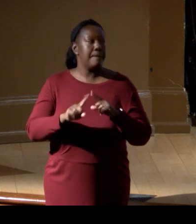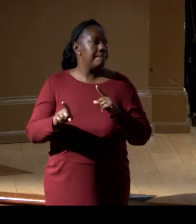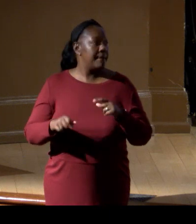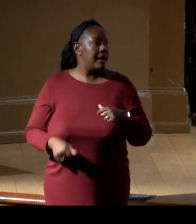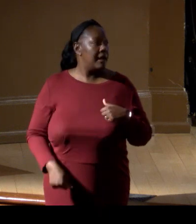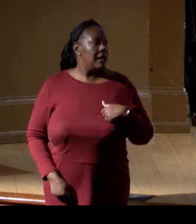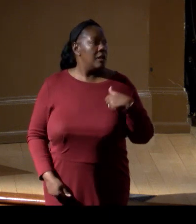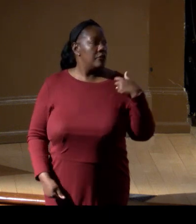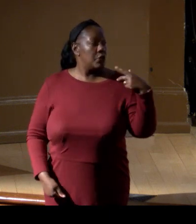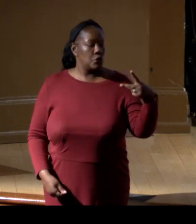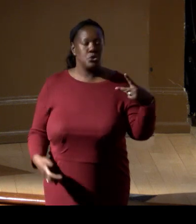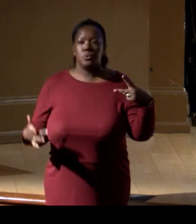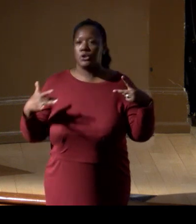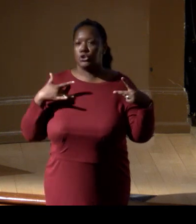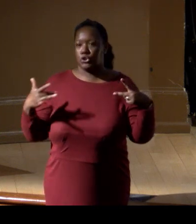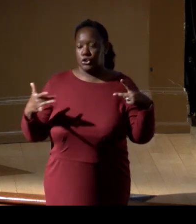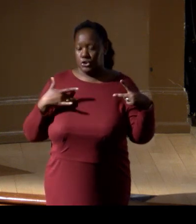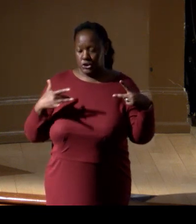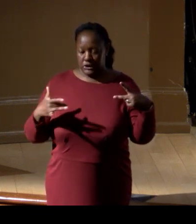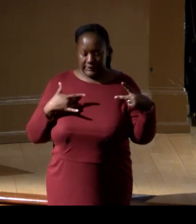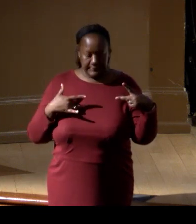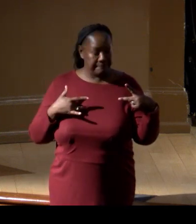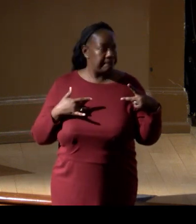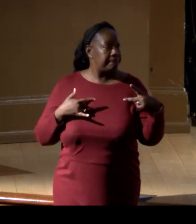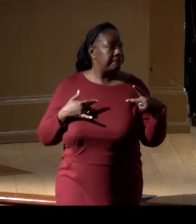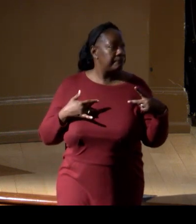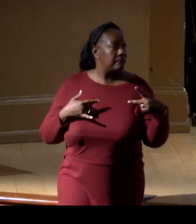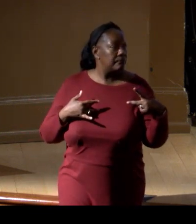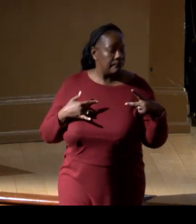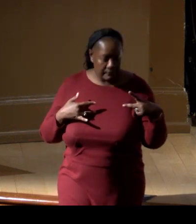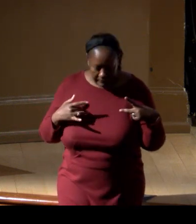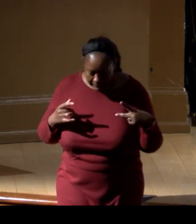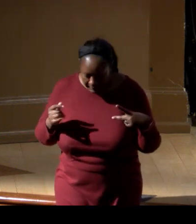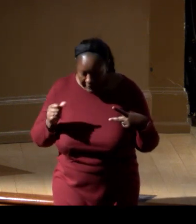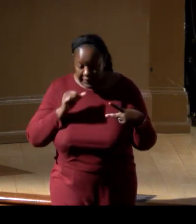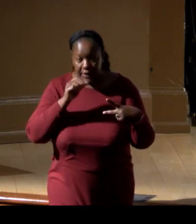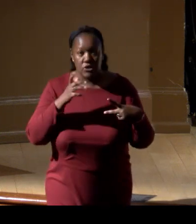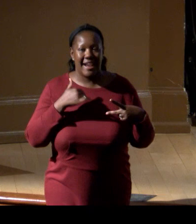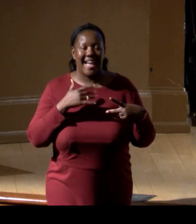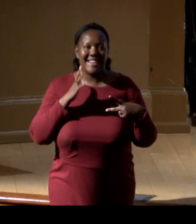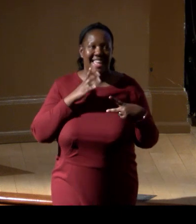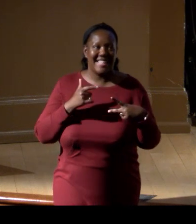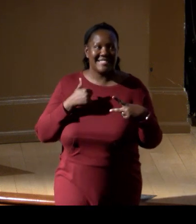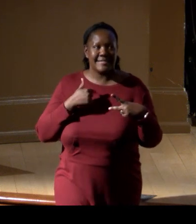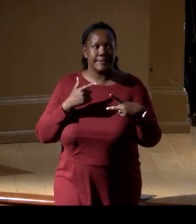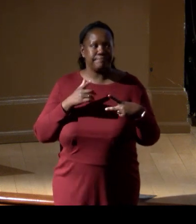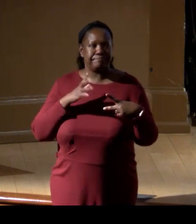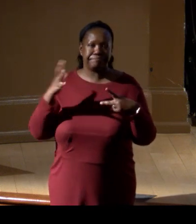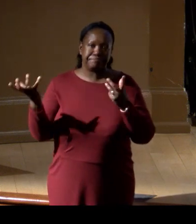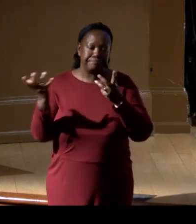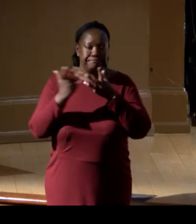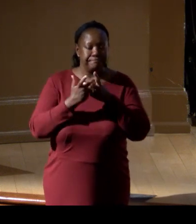that I'm concerned maybe aren't as tied in, and I'm curious to know whether you agree